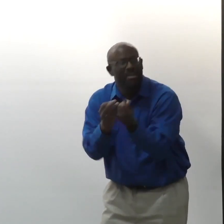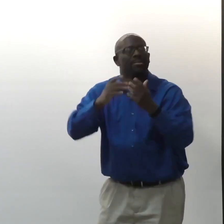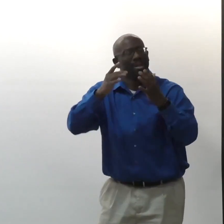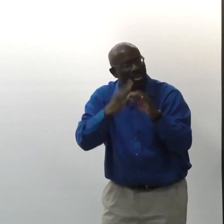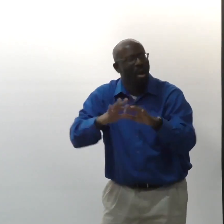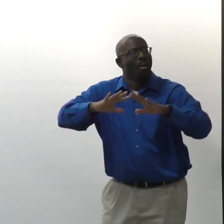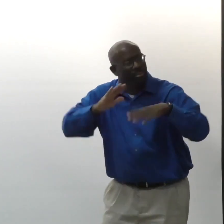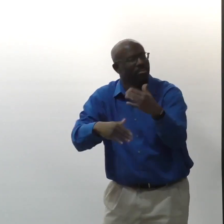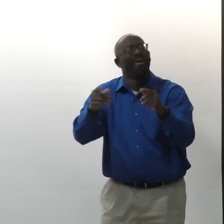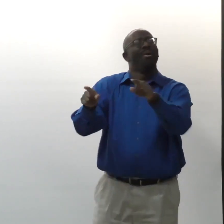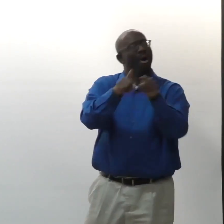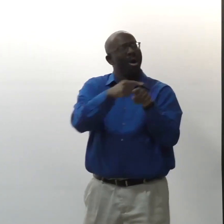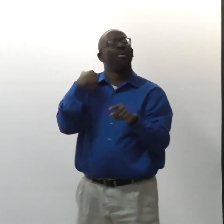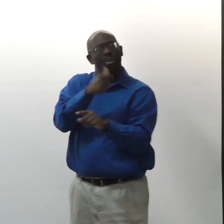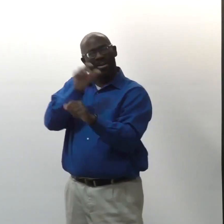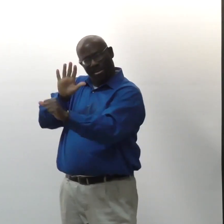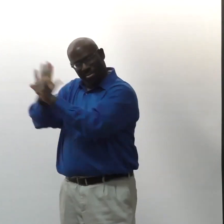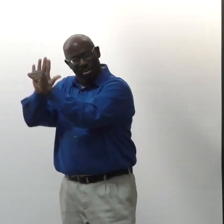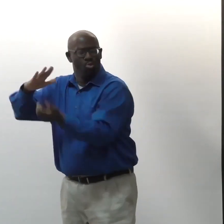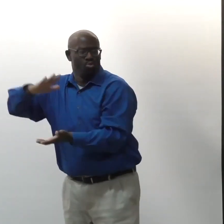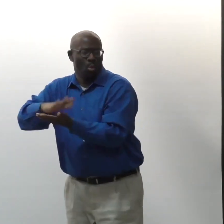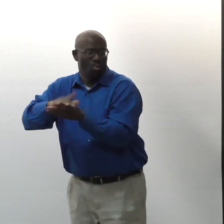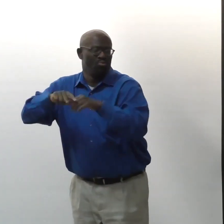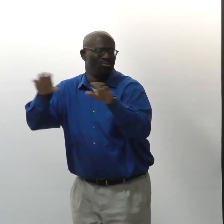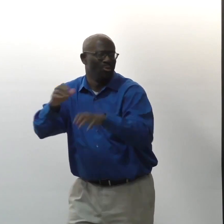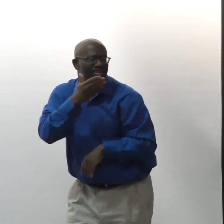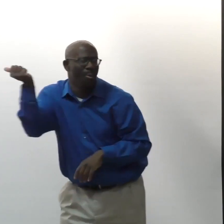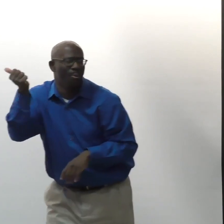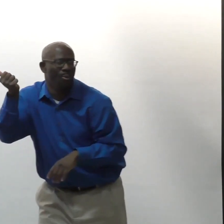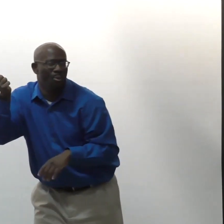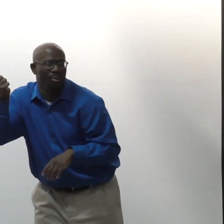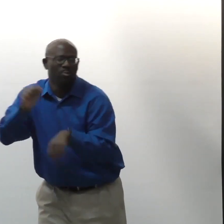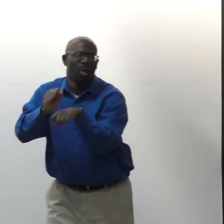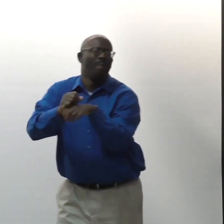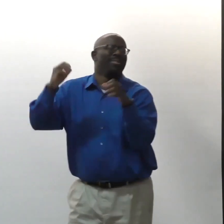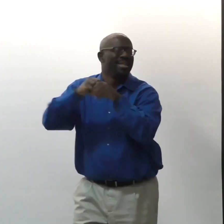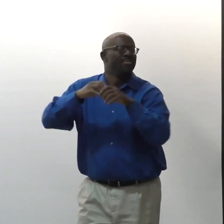and work with families to foster that. And we also need to pressure schools to do better.